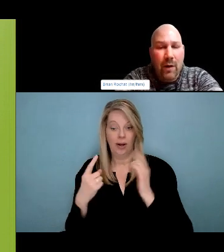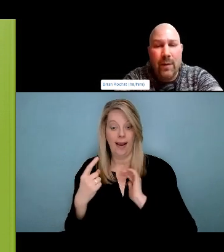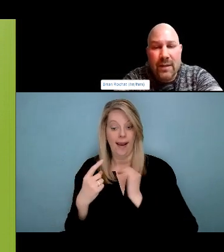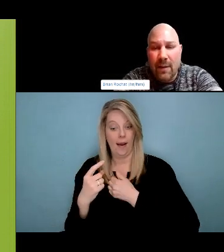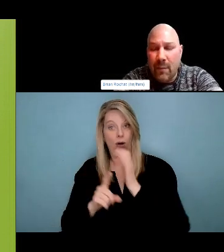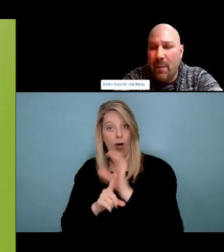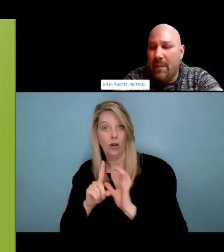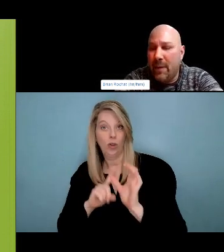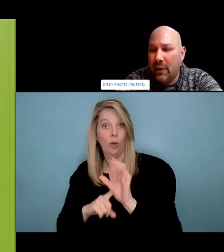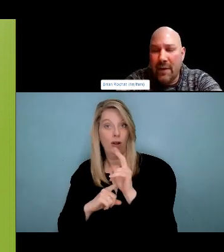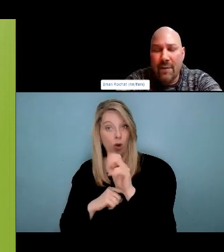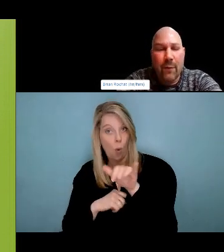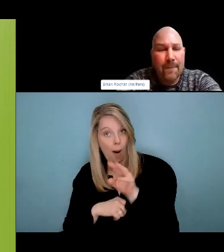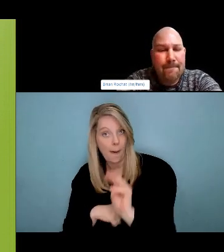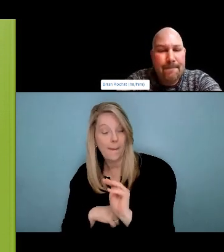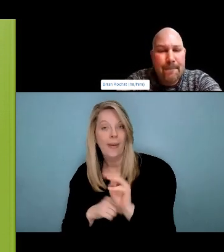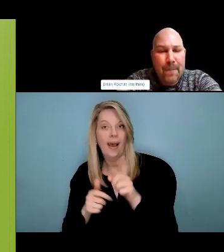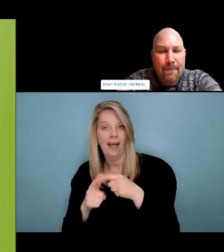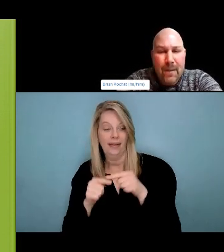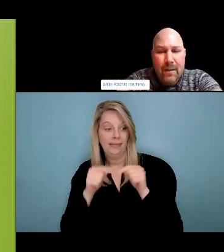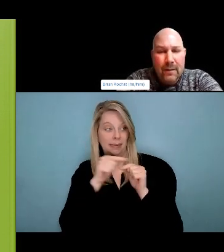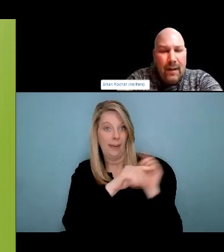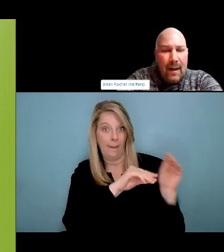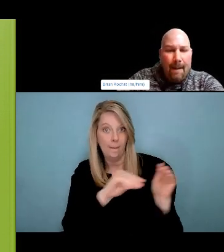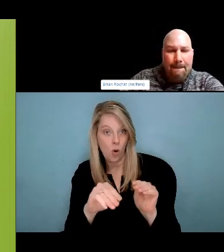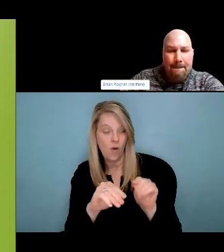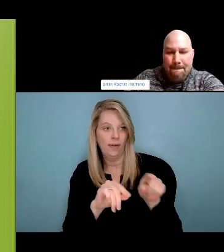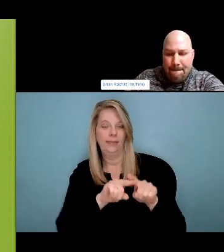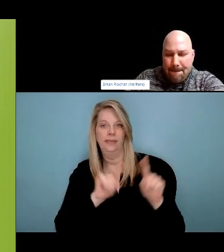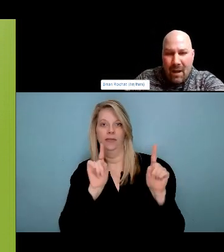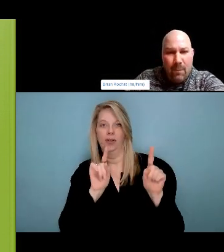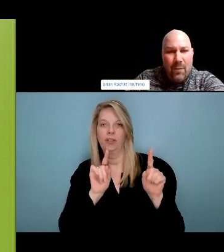I'm a proud meantime. That step is huge. Take that first step.